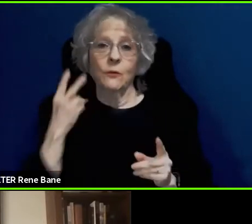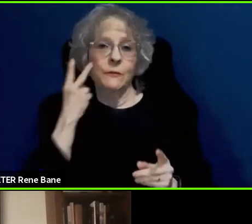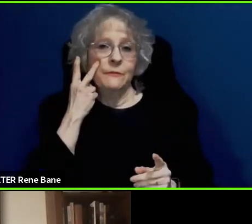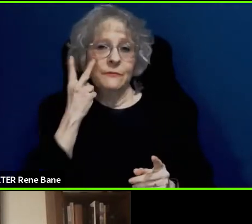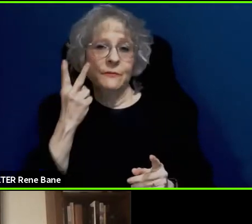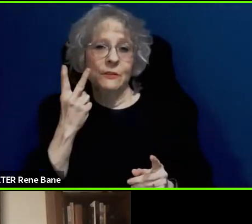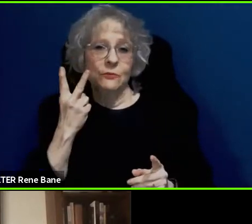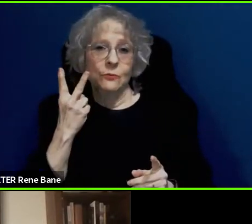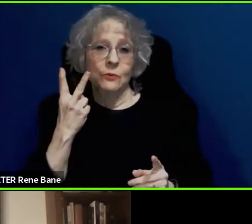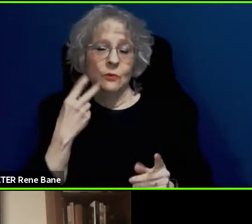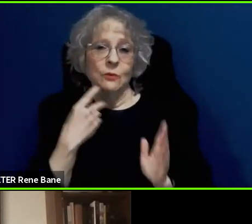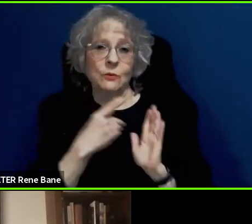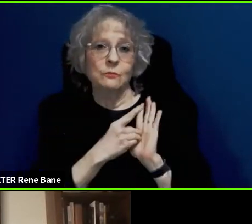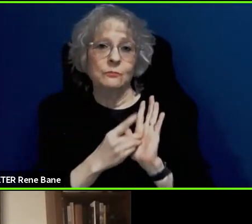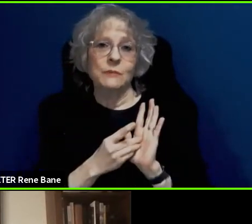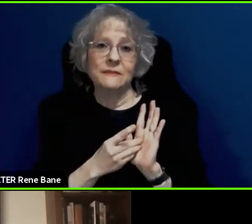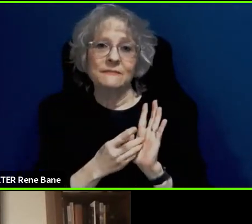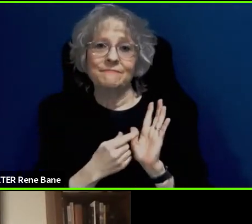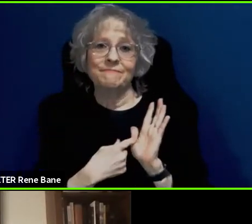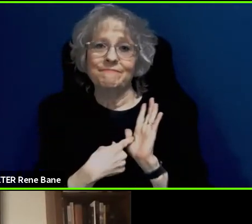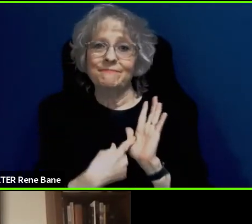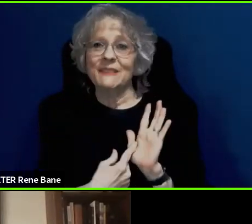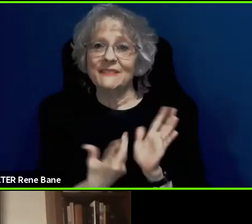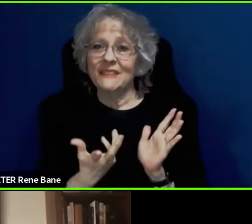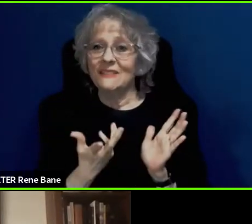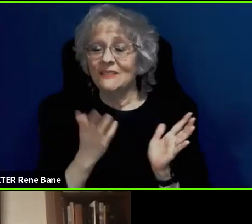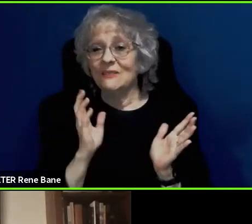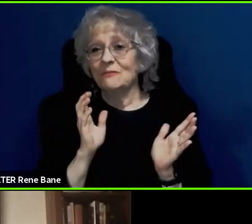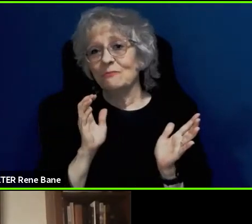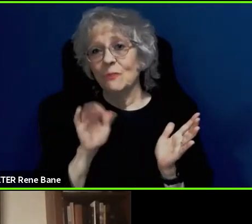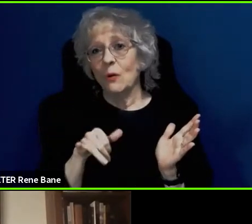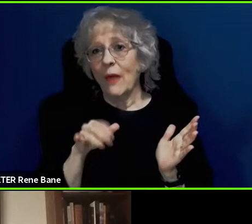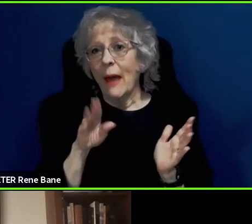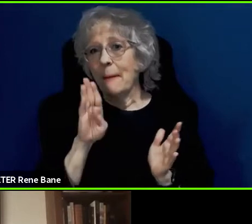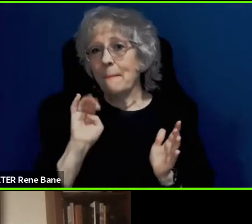of that bellhop might be and I must mention that we were discussing all I could think of